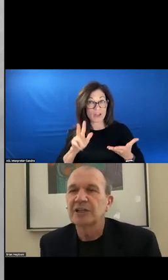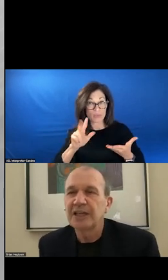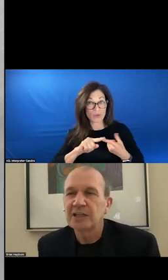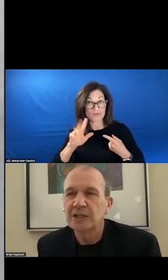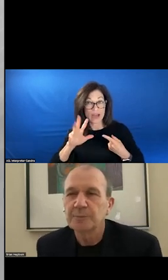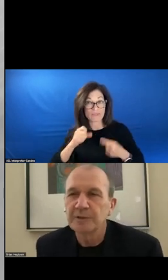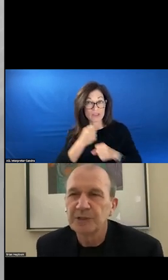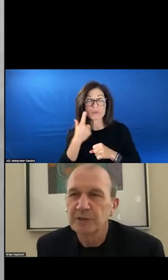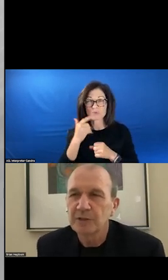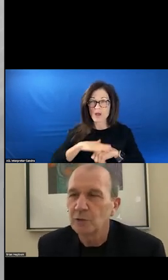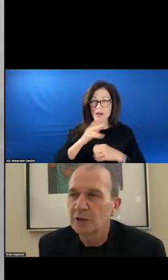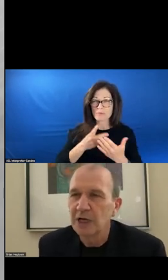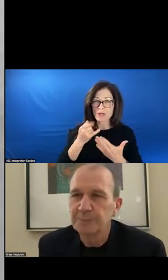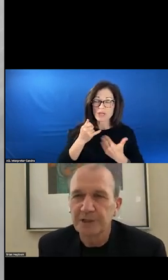GOING TO TAKE A NUMBER OF YEARS TO ACCOMPLISH